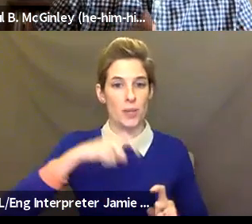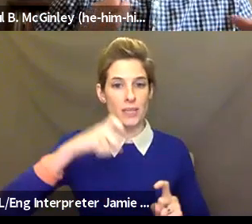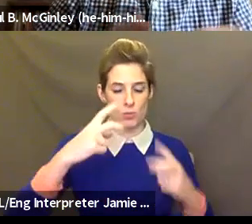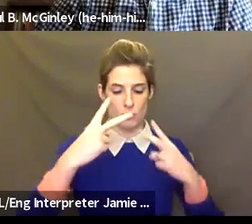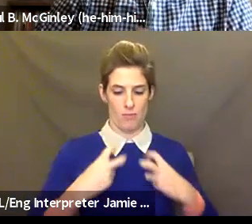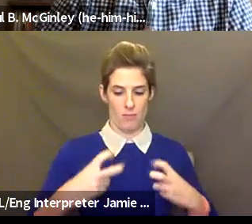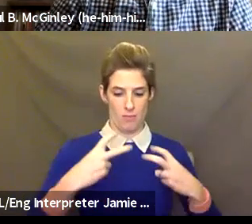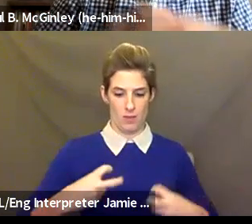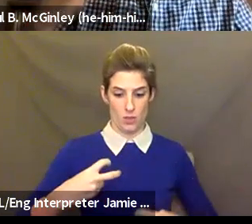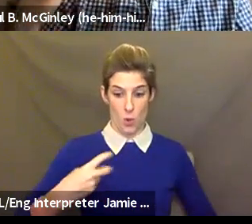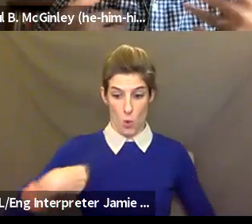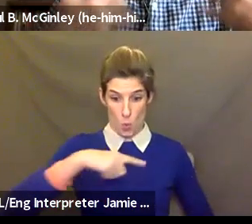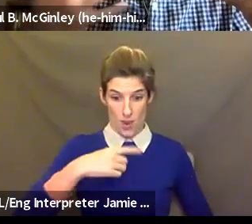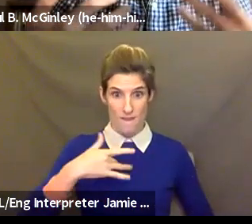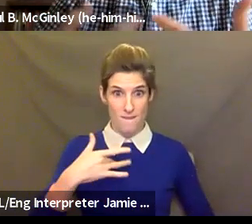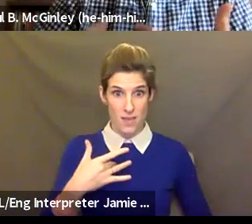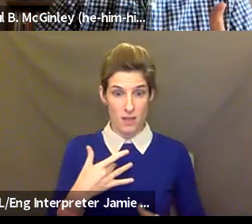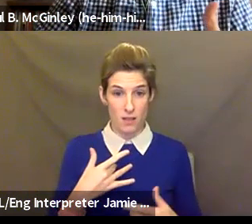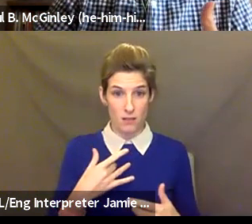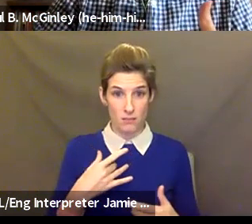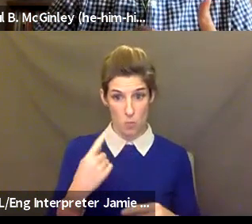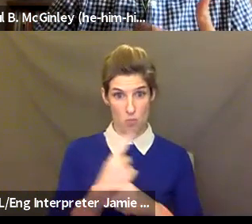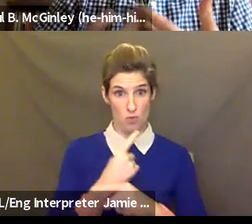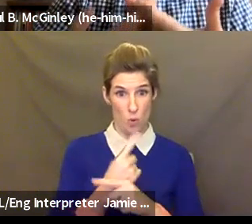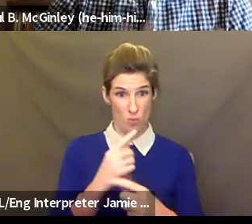that what, as you were asking that, we've had a lot of